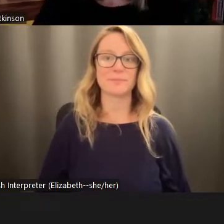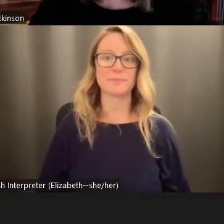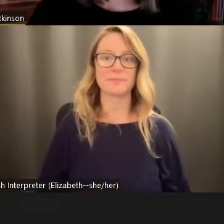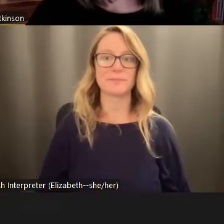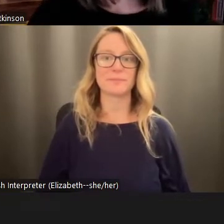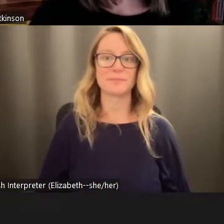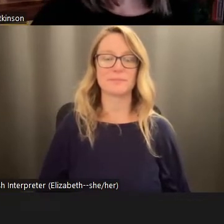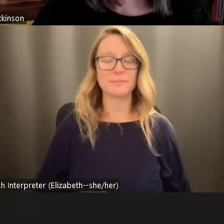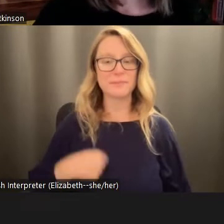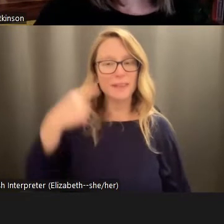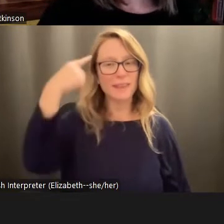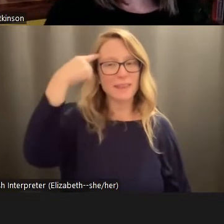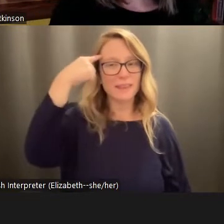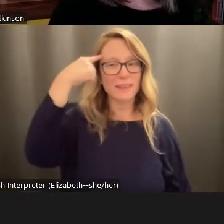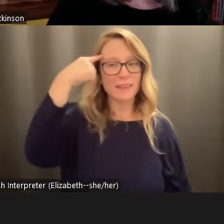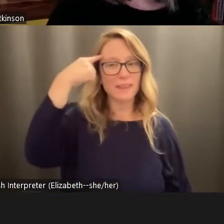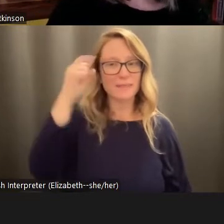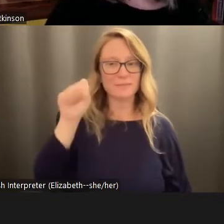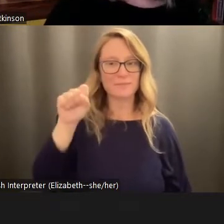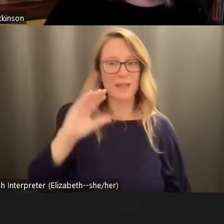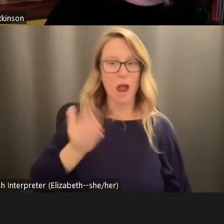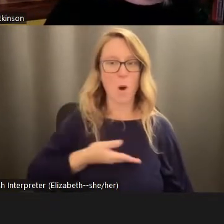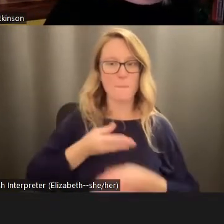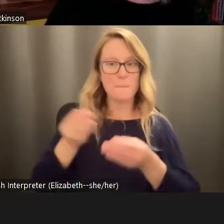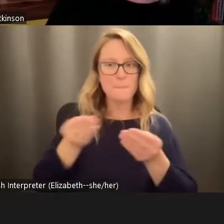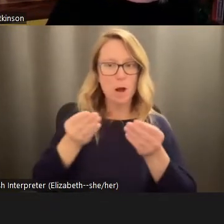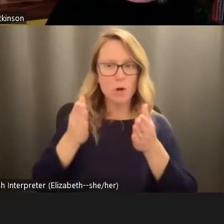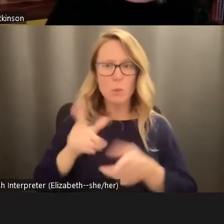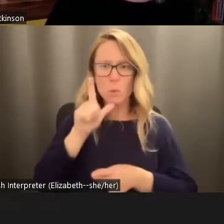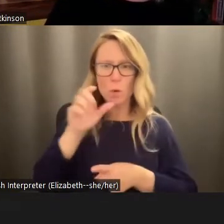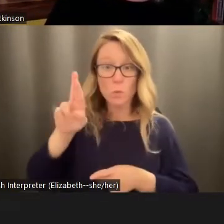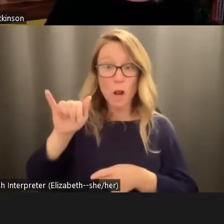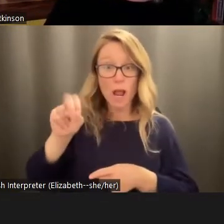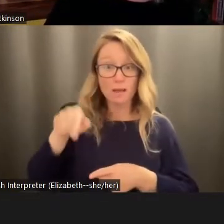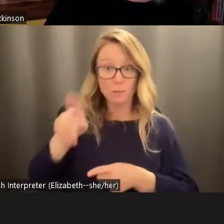I think I'm now our moderator. Is that going to be you, Ryan? Helping with the q&a?